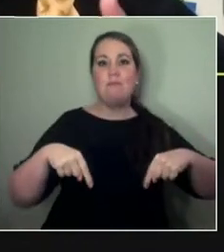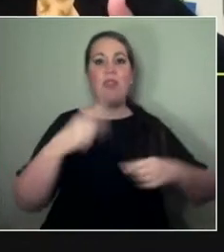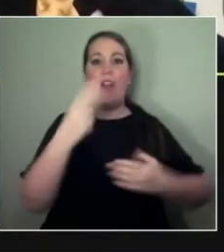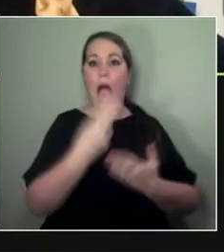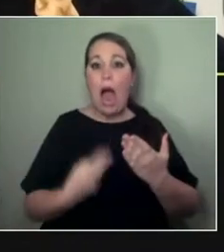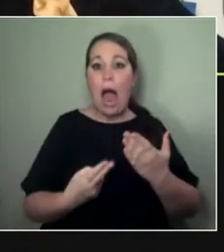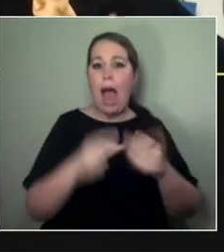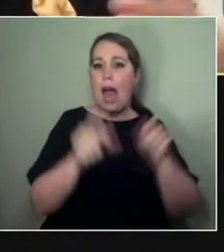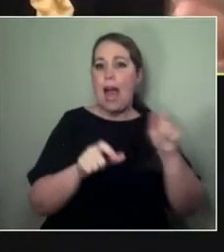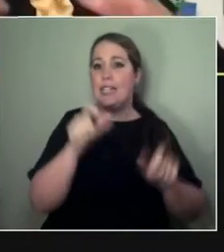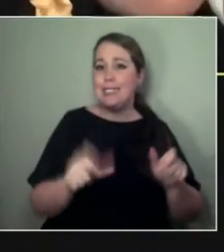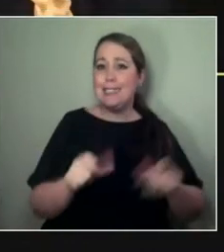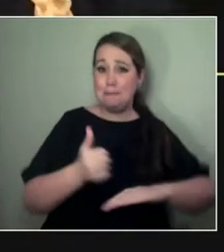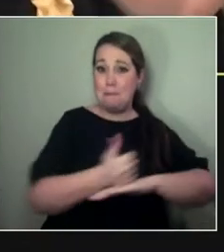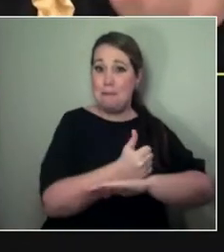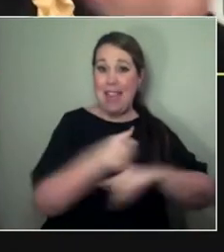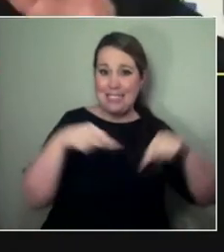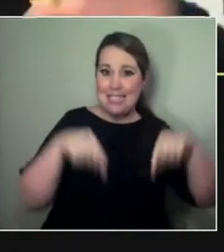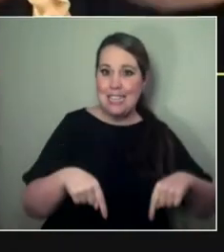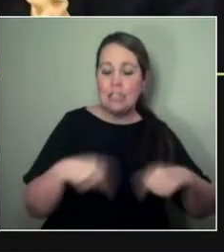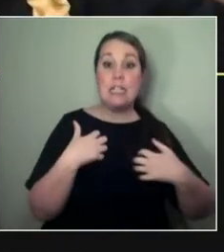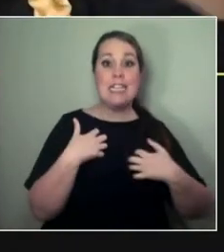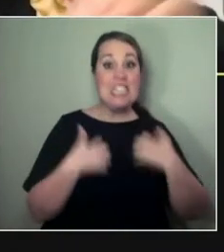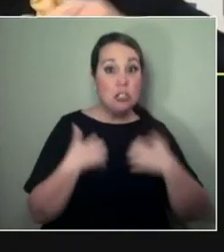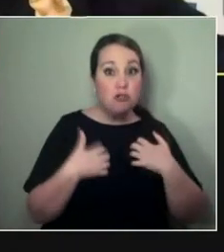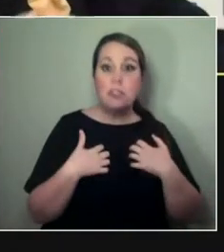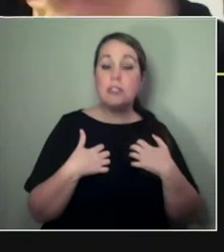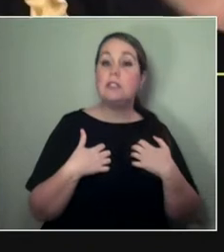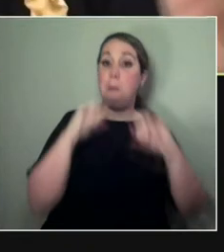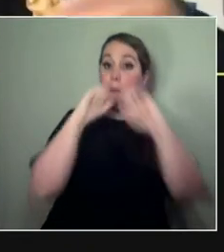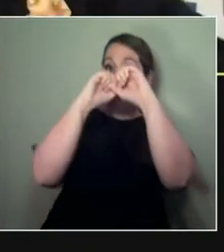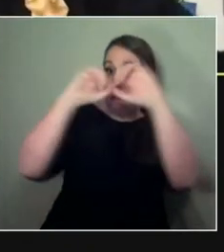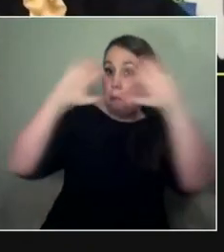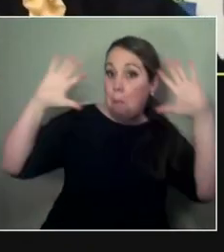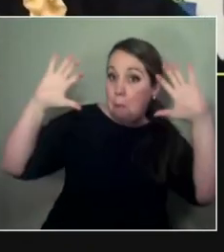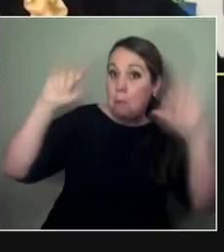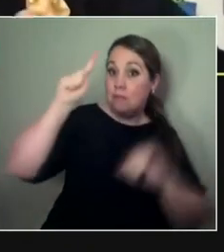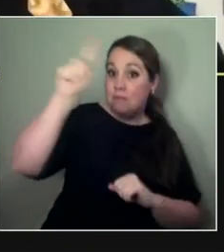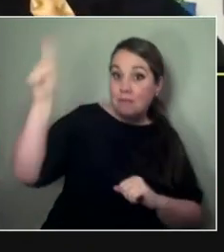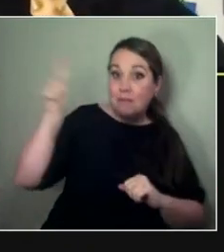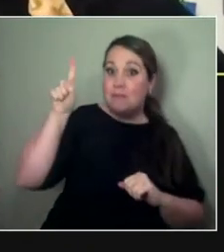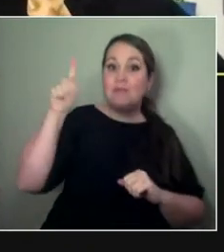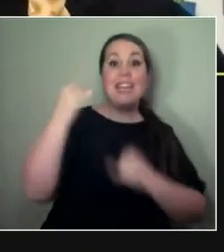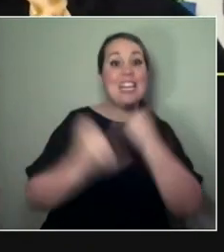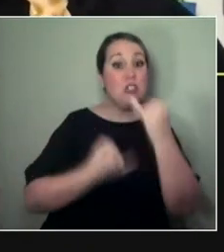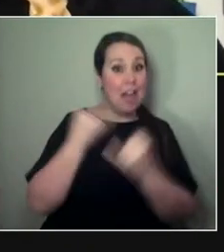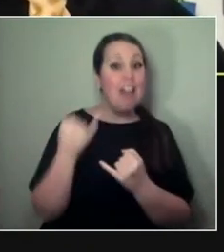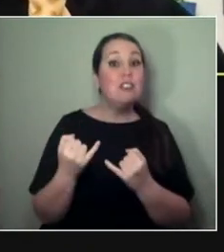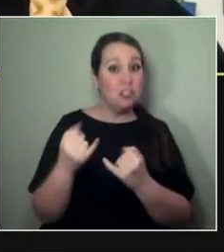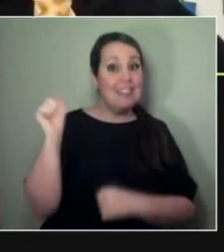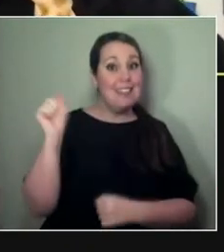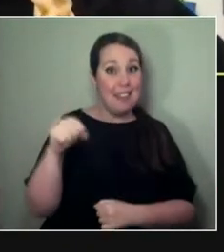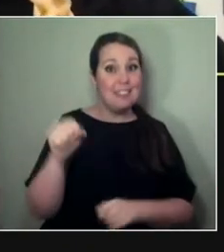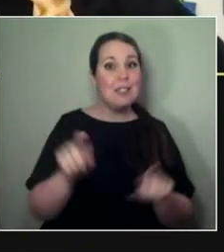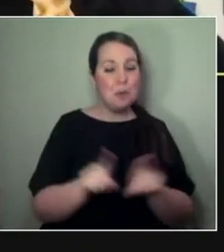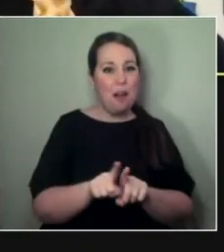are really interested in what's happening over there, because I think we've tried to be open about it,